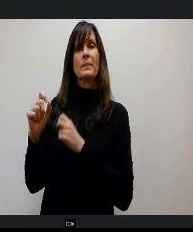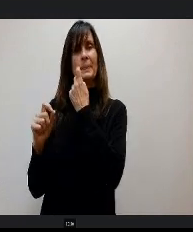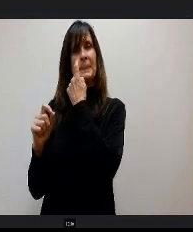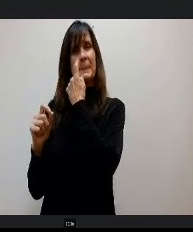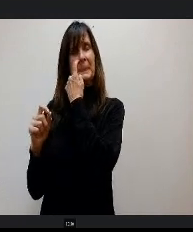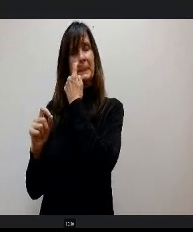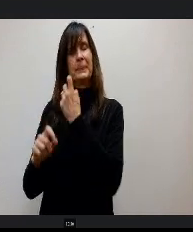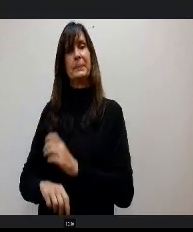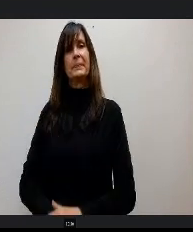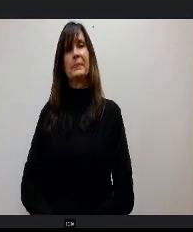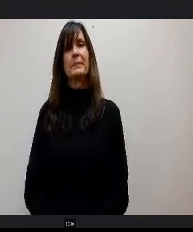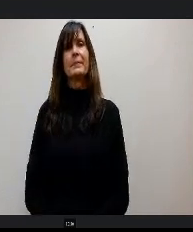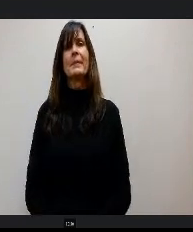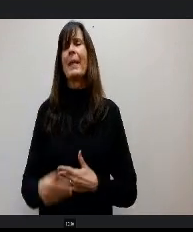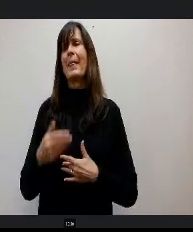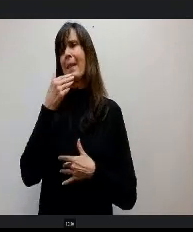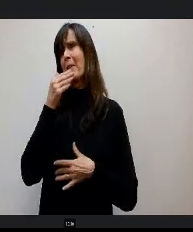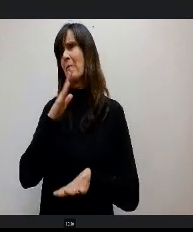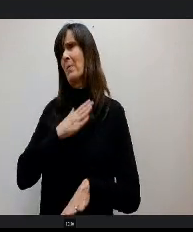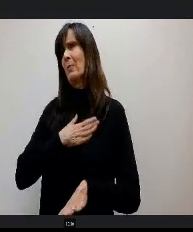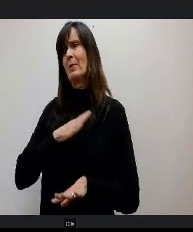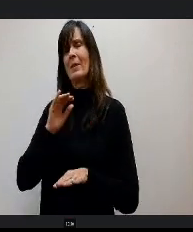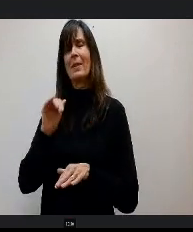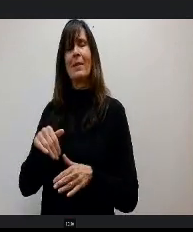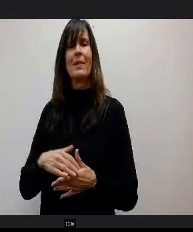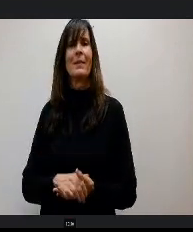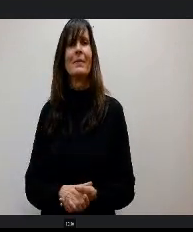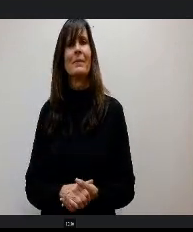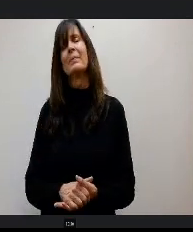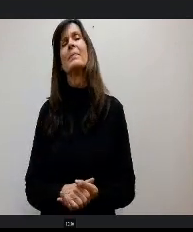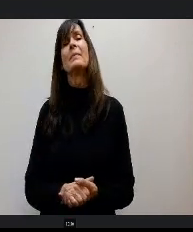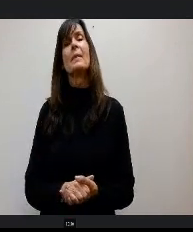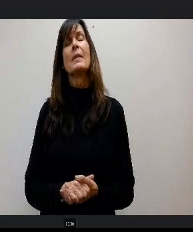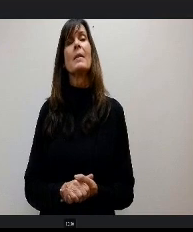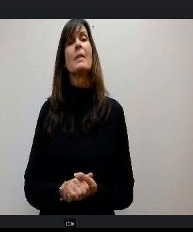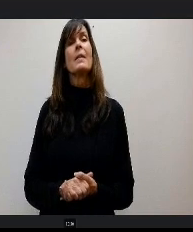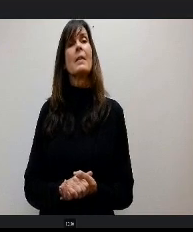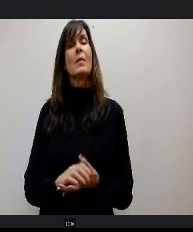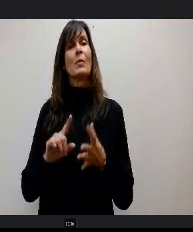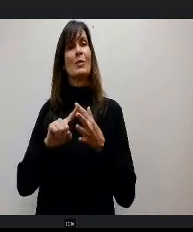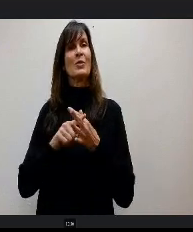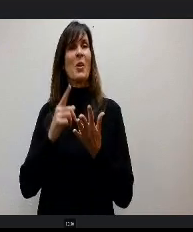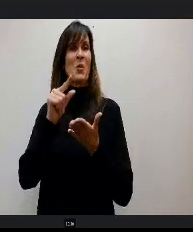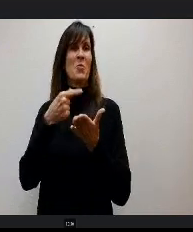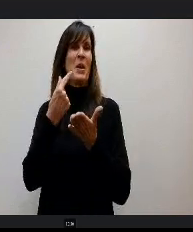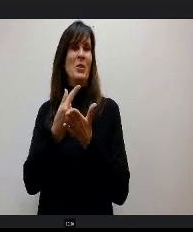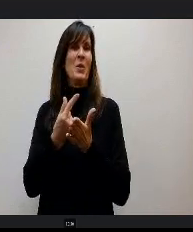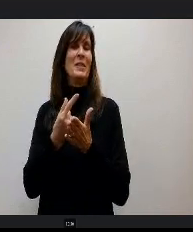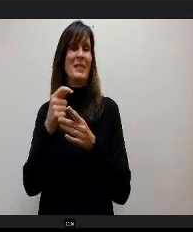Thank you. Appreciate it so as we get into the graduation season here, I know there are a lot of